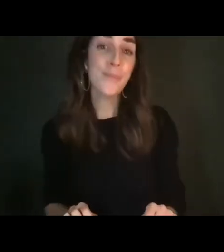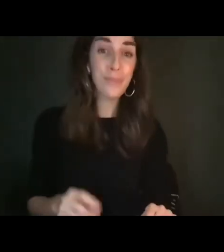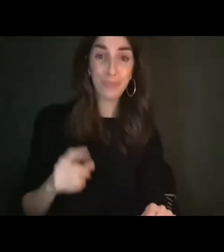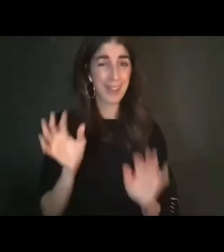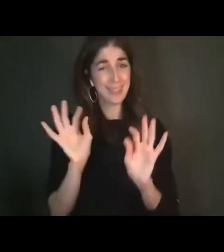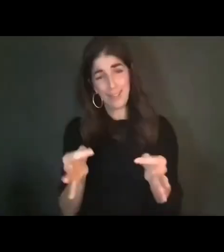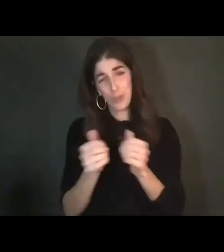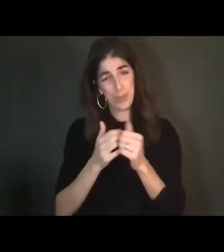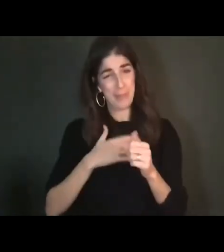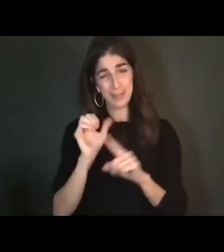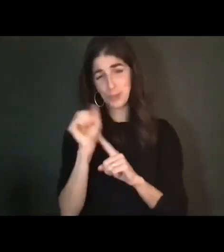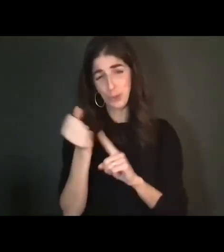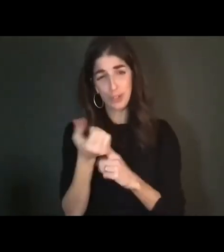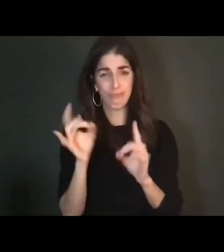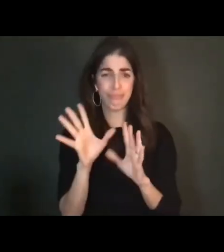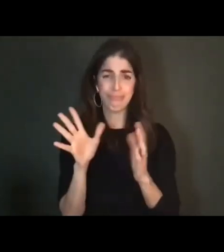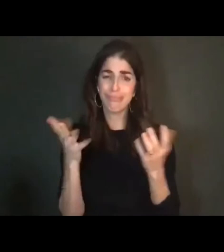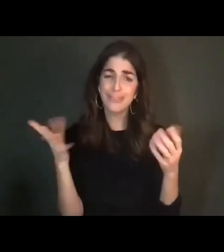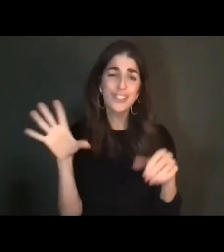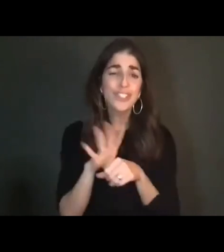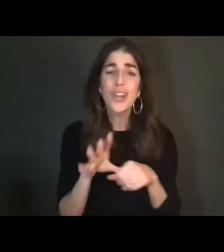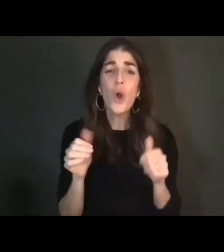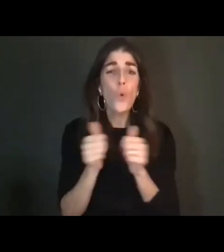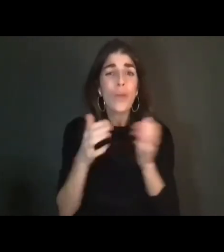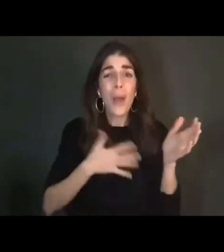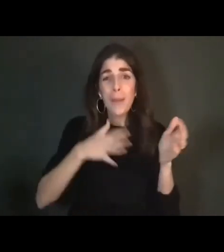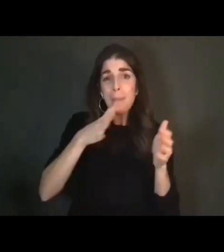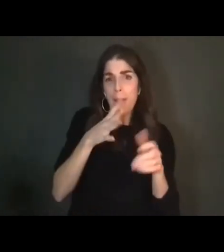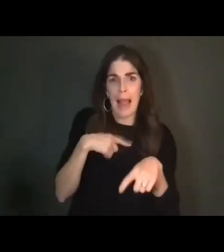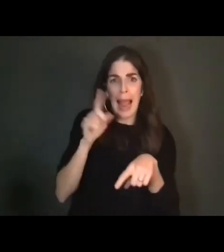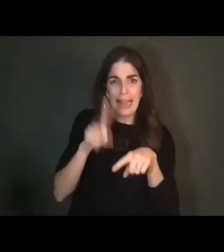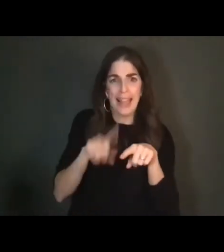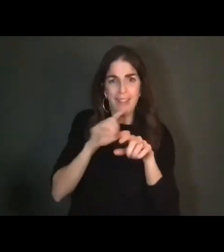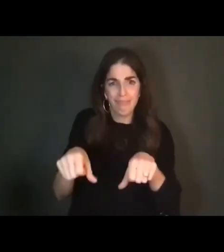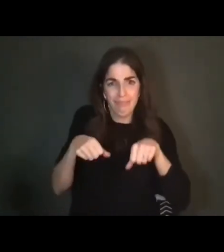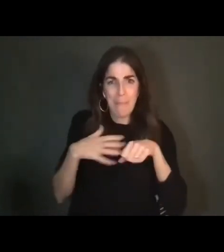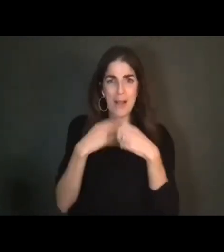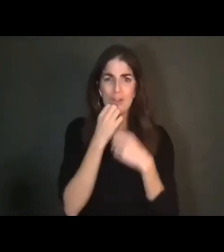I mean, shit, without my mom, I can't even put my underwear on. Or do the things I want